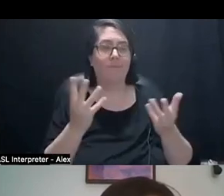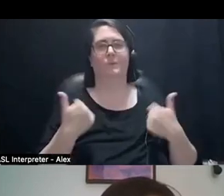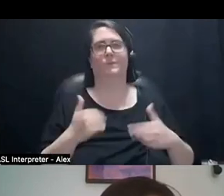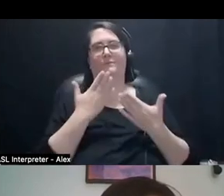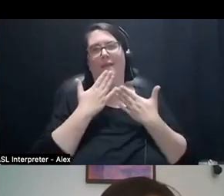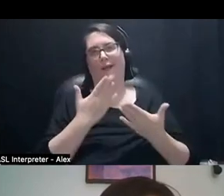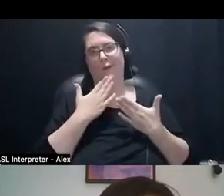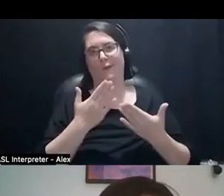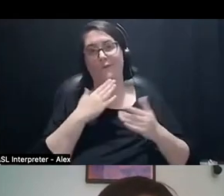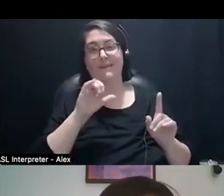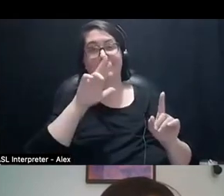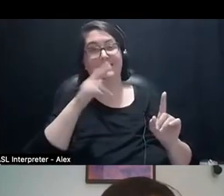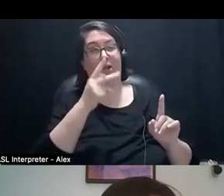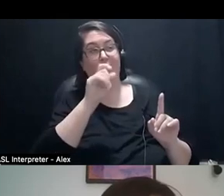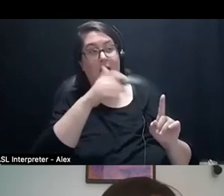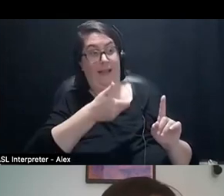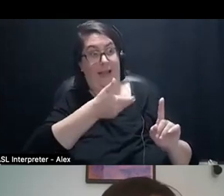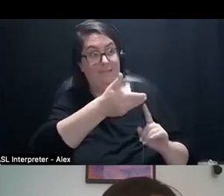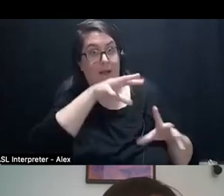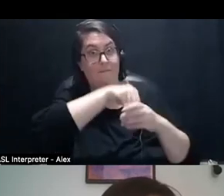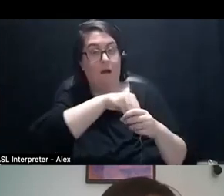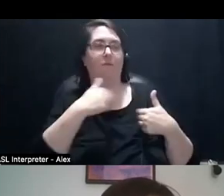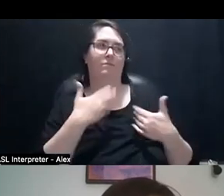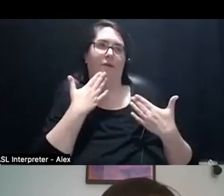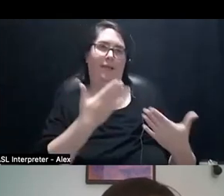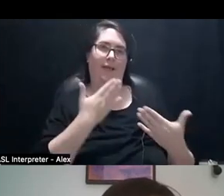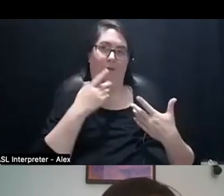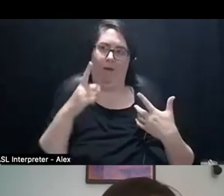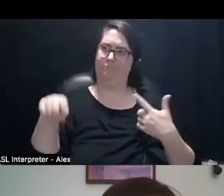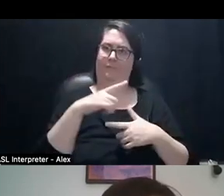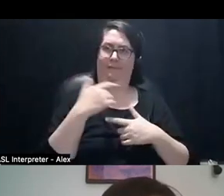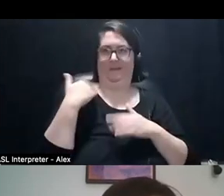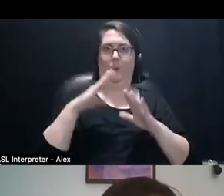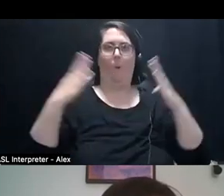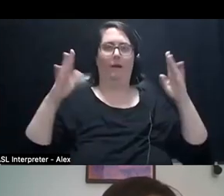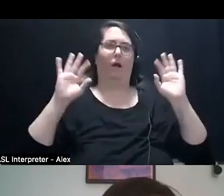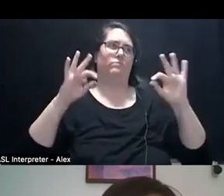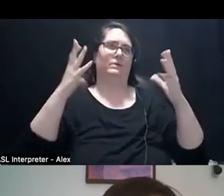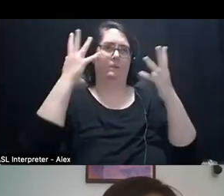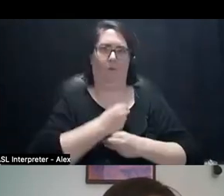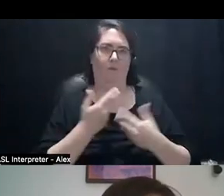for including me. Thank you everyone for making it happen and that opening was beautiful.